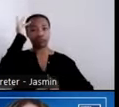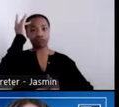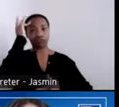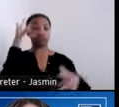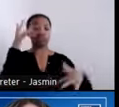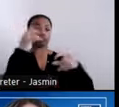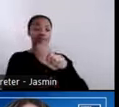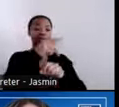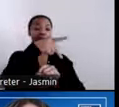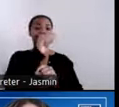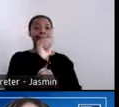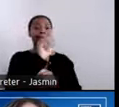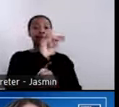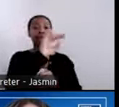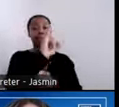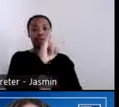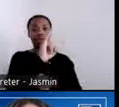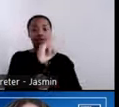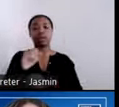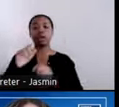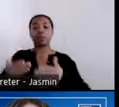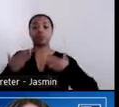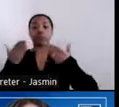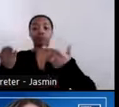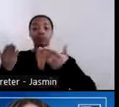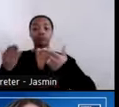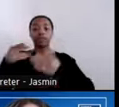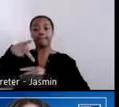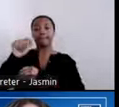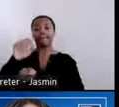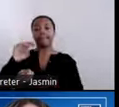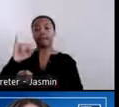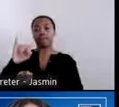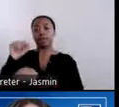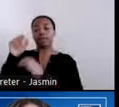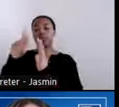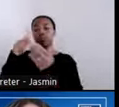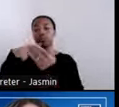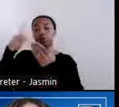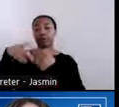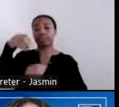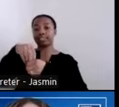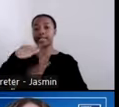advocacy programs in all states as well as DC, five territories and the American